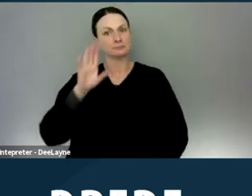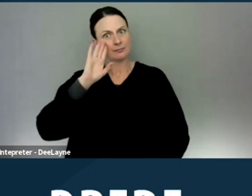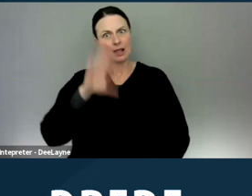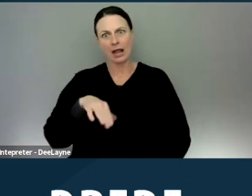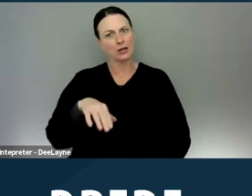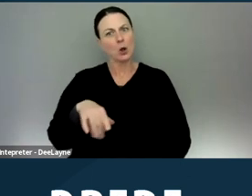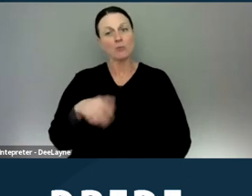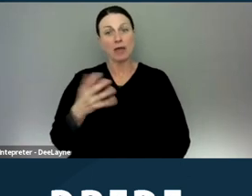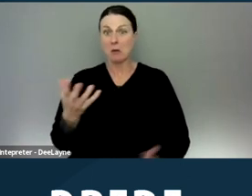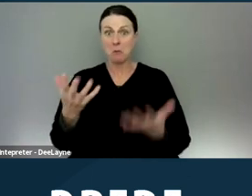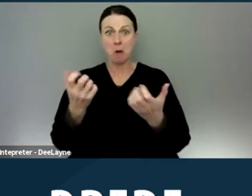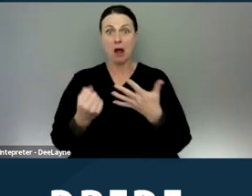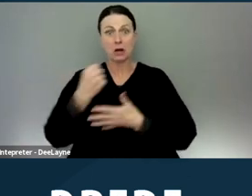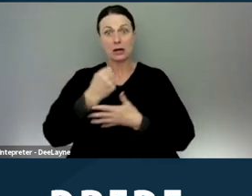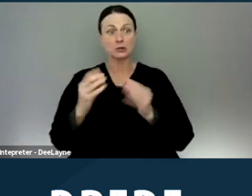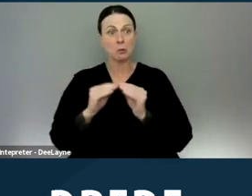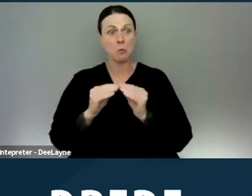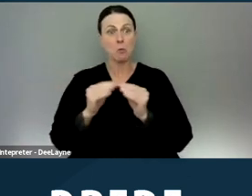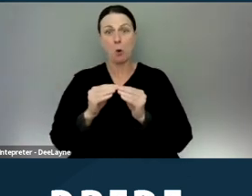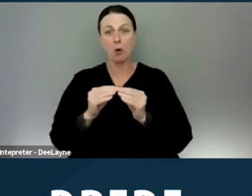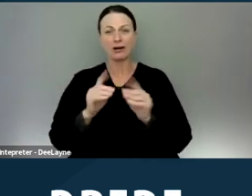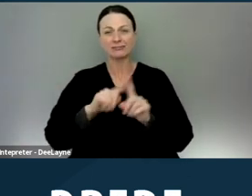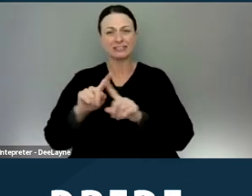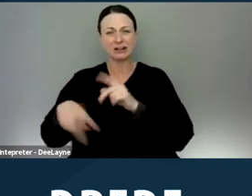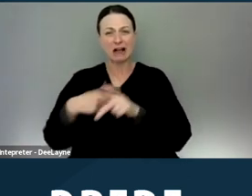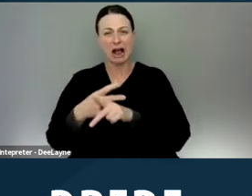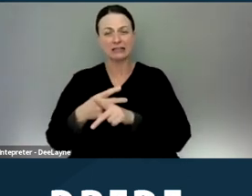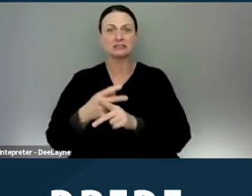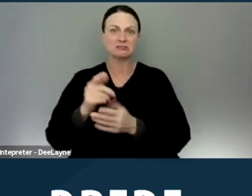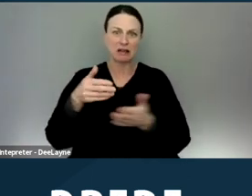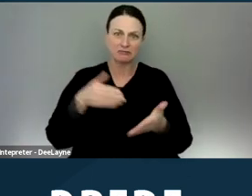to prioritize more pieces of litigation. Again, it's a resource issue,